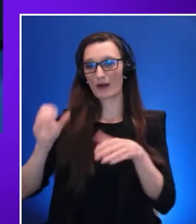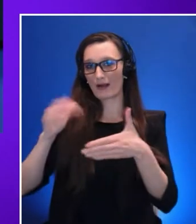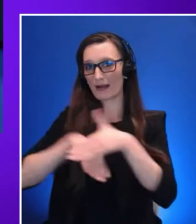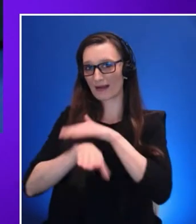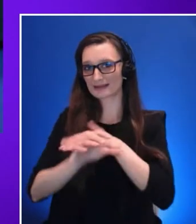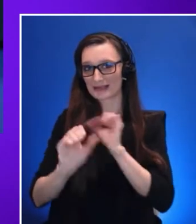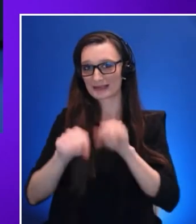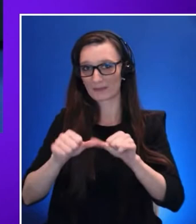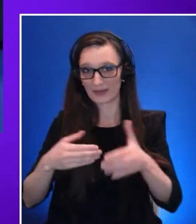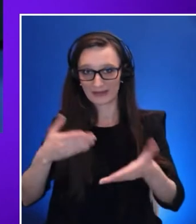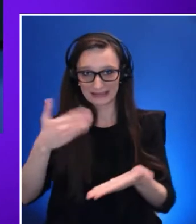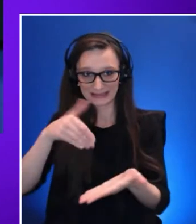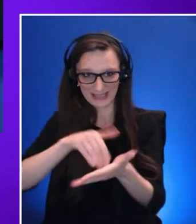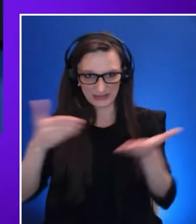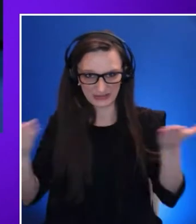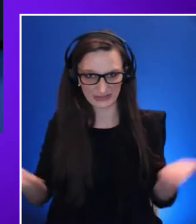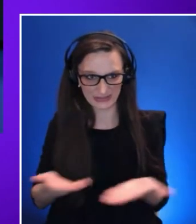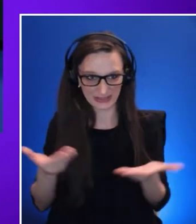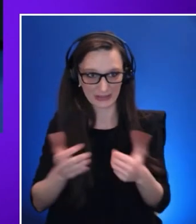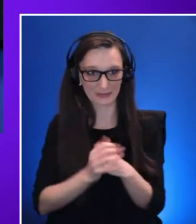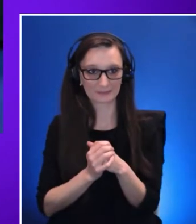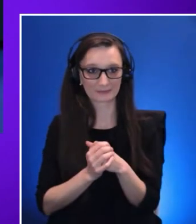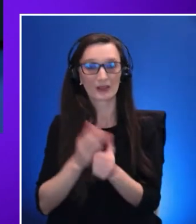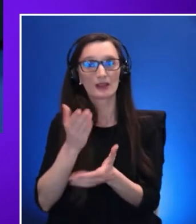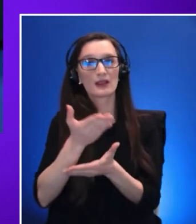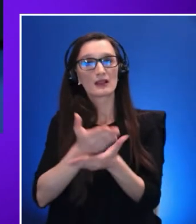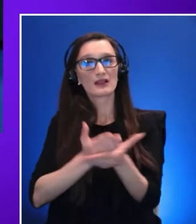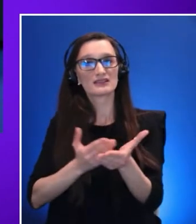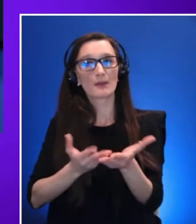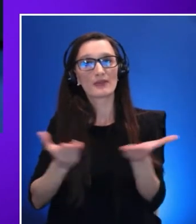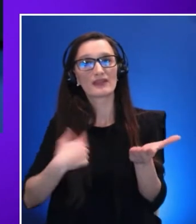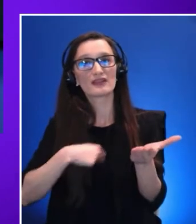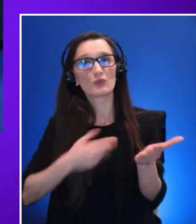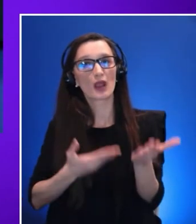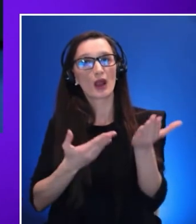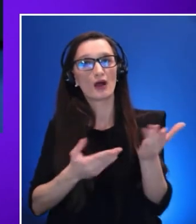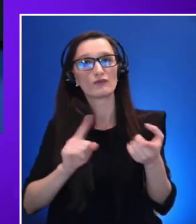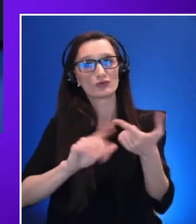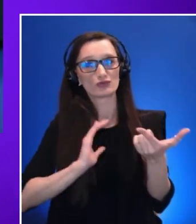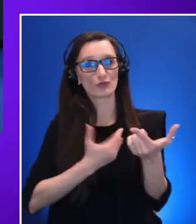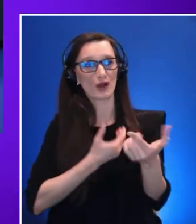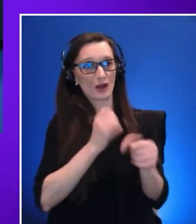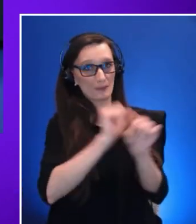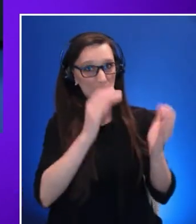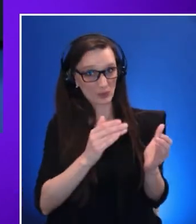technology that we offer to our employees. And this is a place where they can come and see what